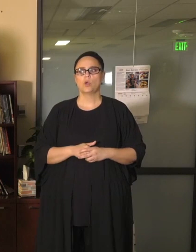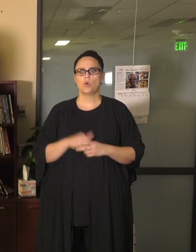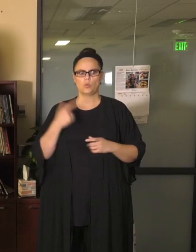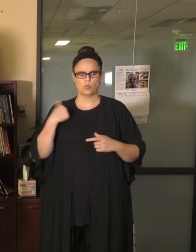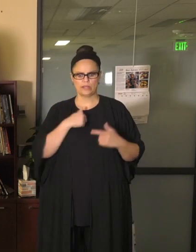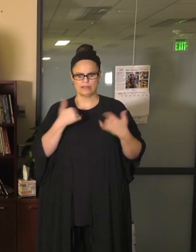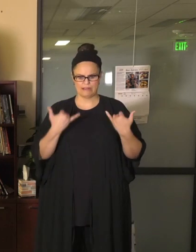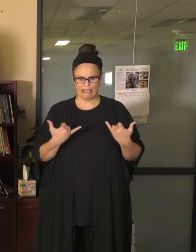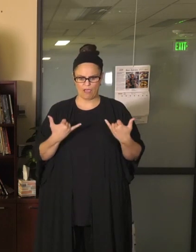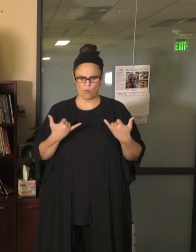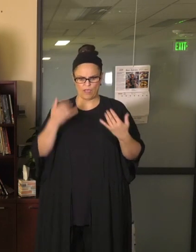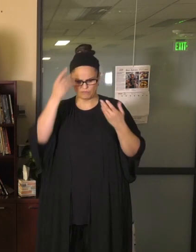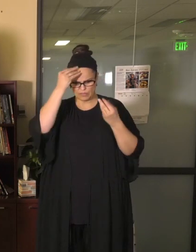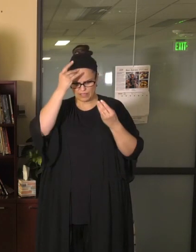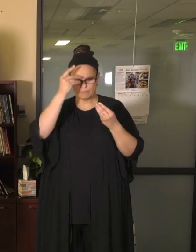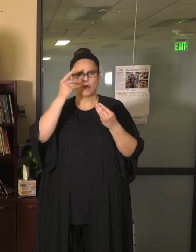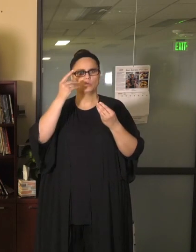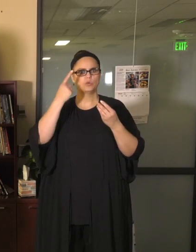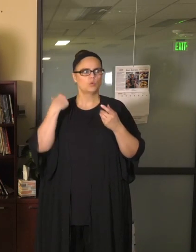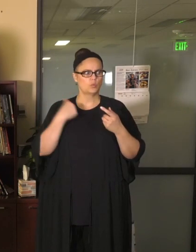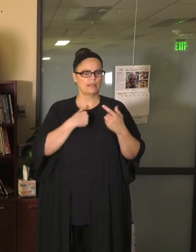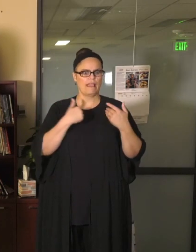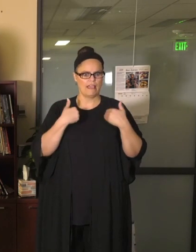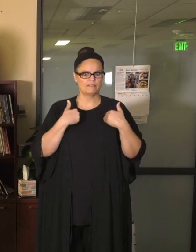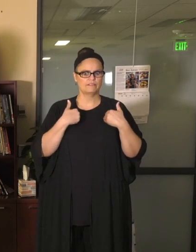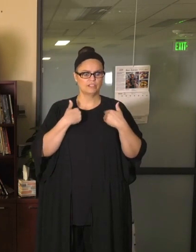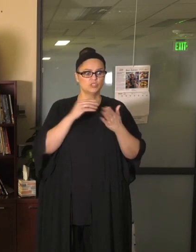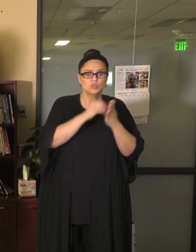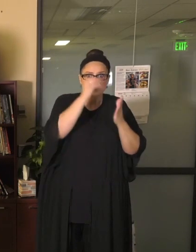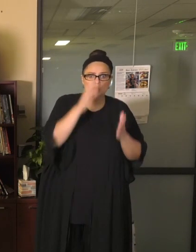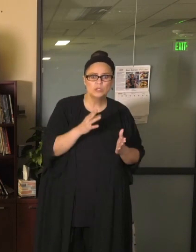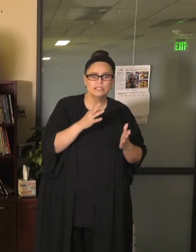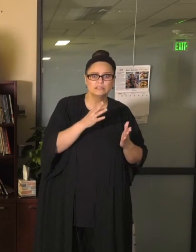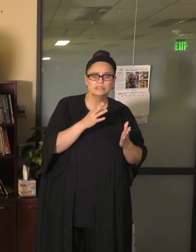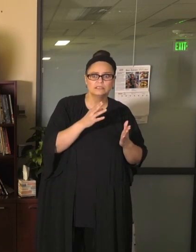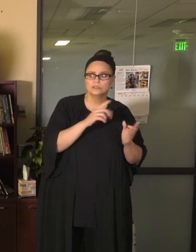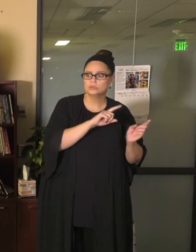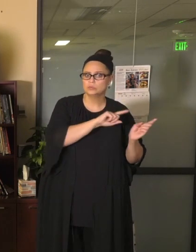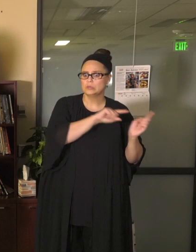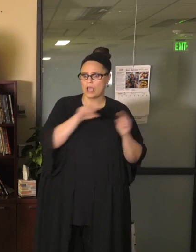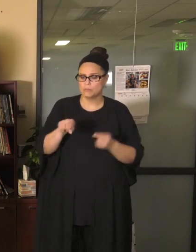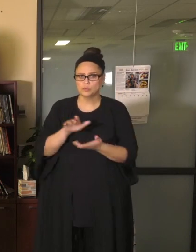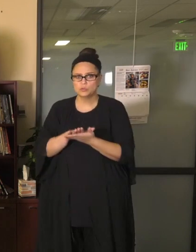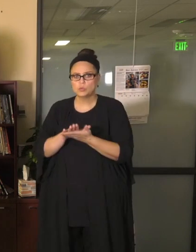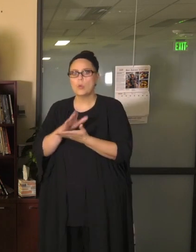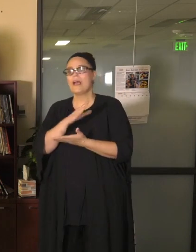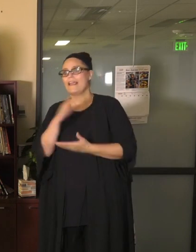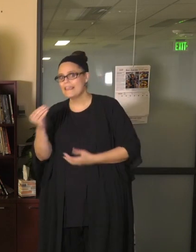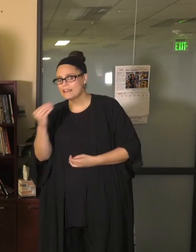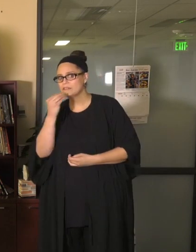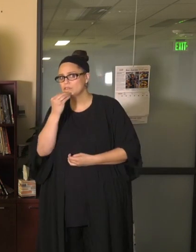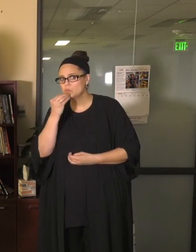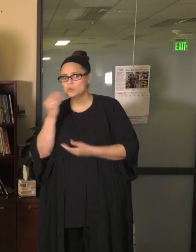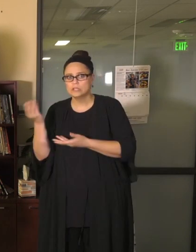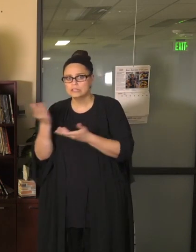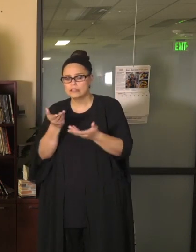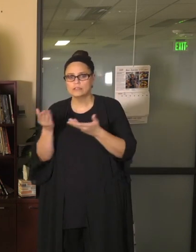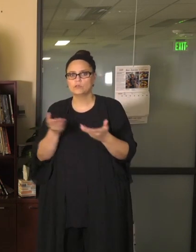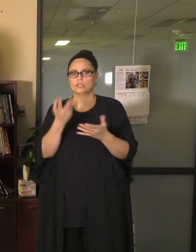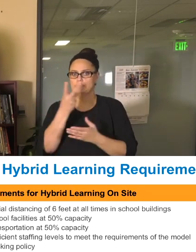logistics to consider. We are moving meals, we are moving materials and we are moving students all at the same time. So those logistical things have to be